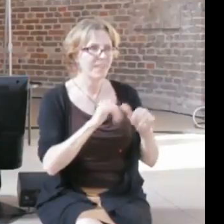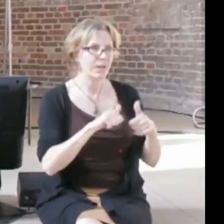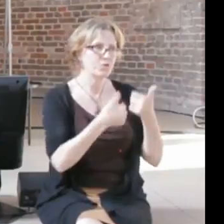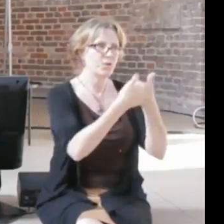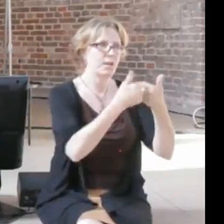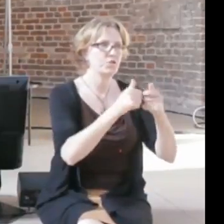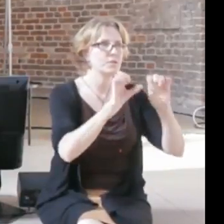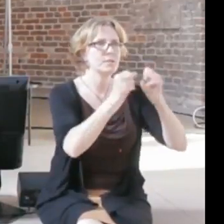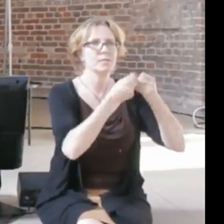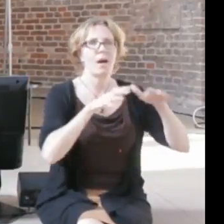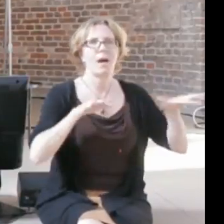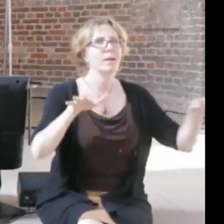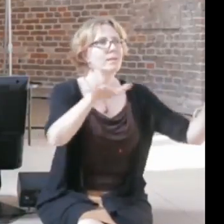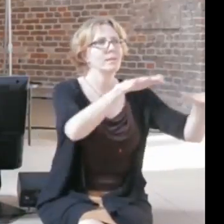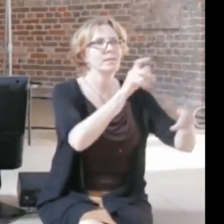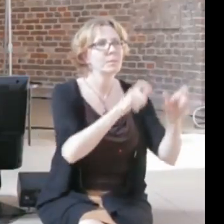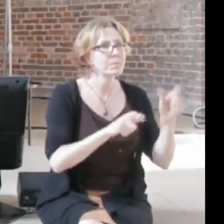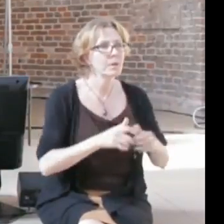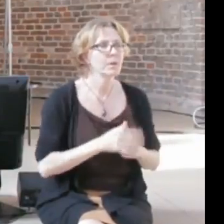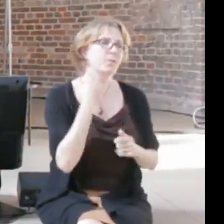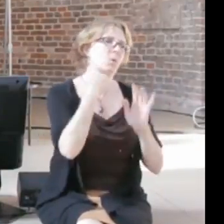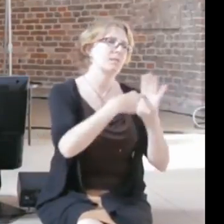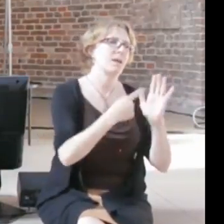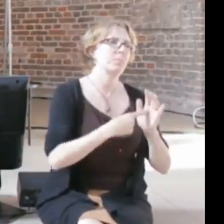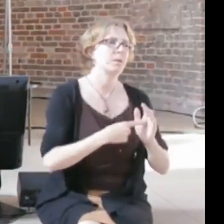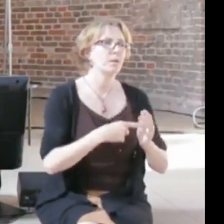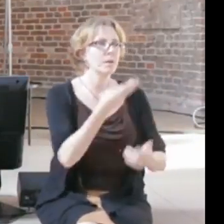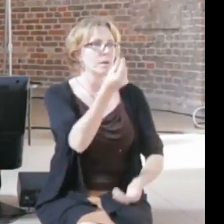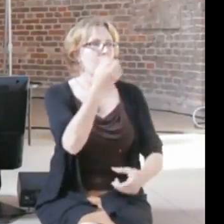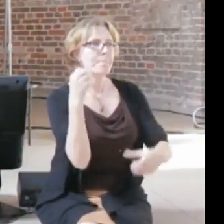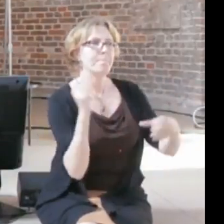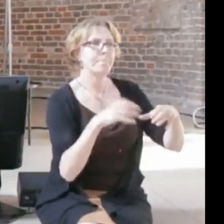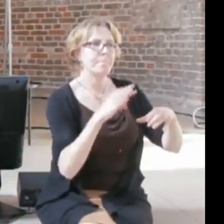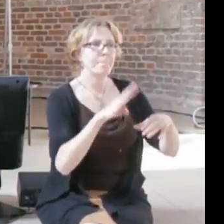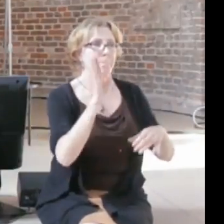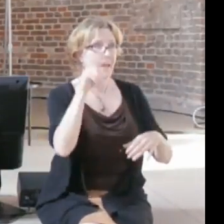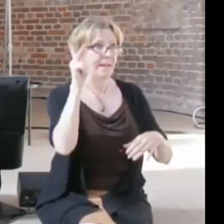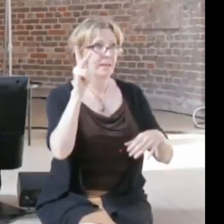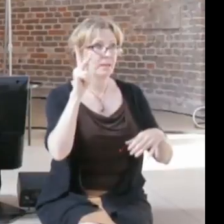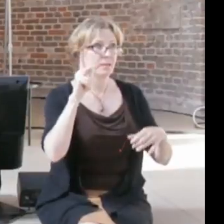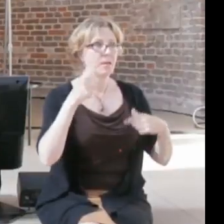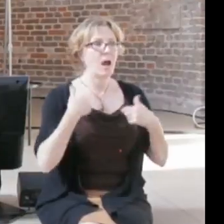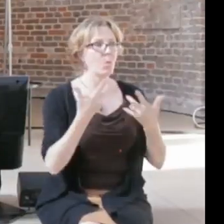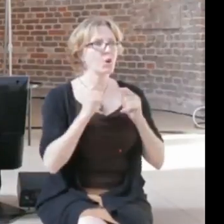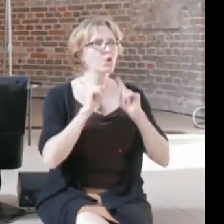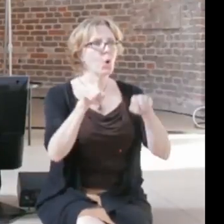a credit from a bank might be just some issue between me and the bank, if I don't get a